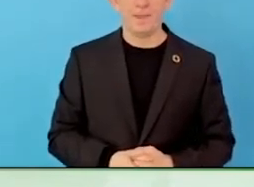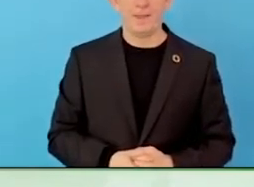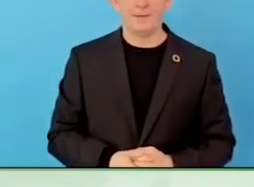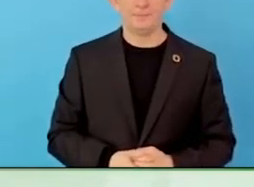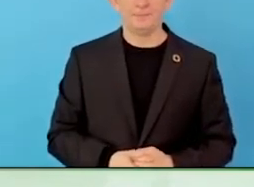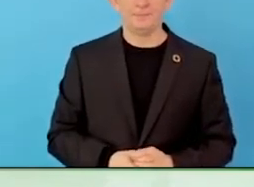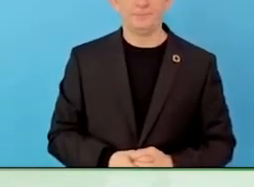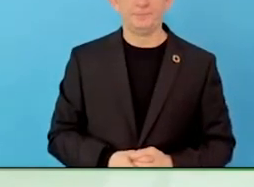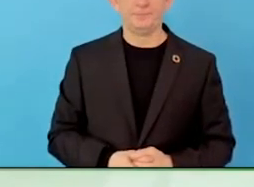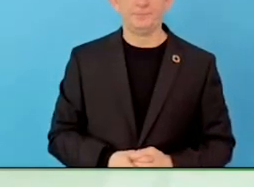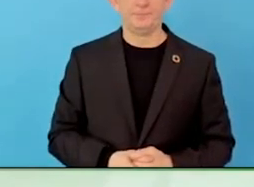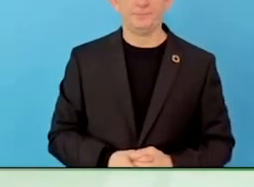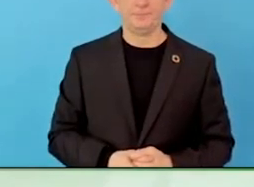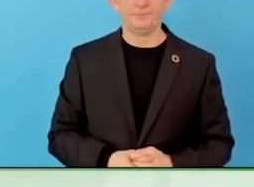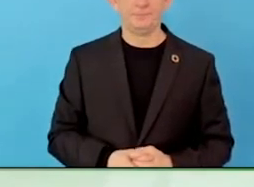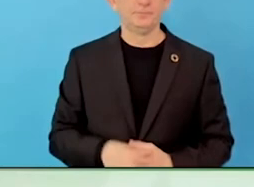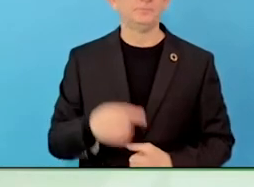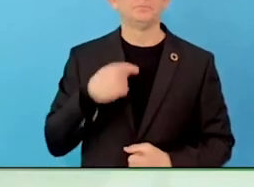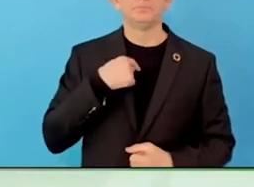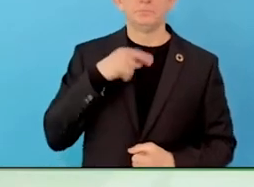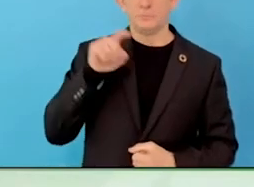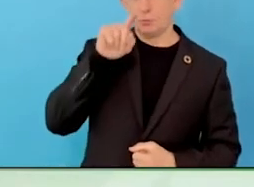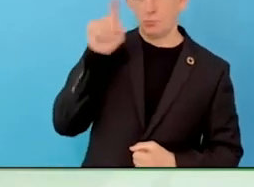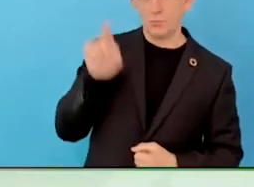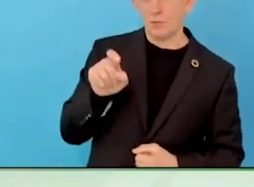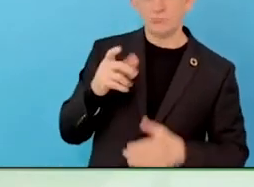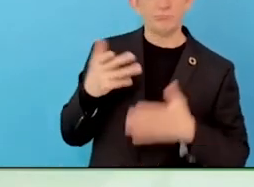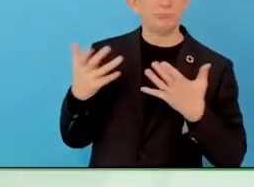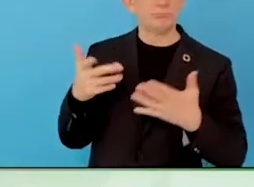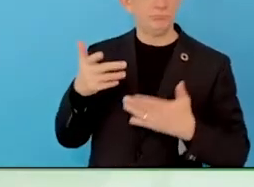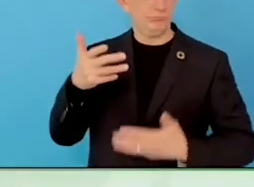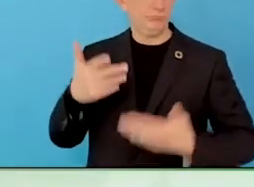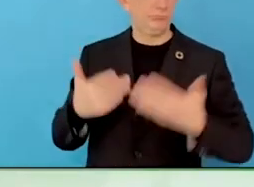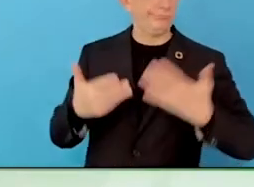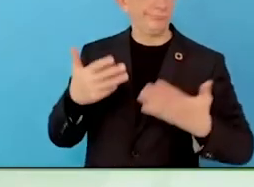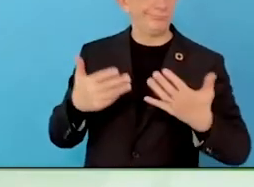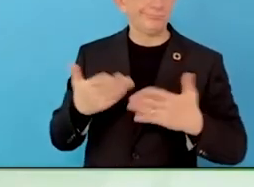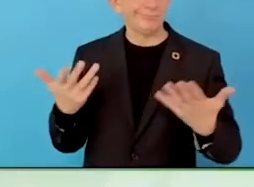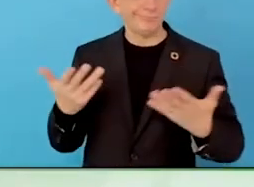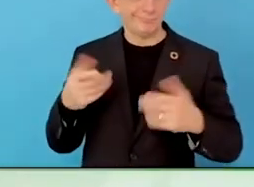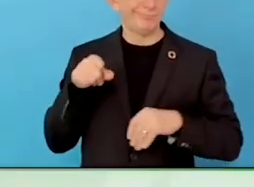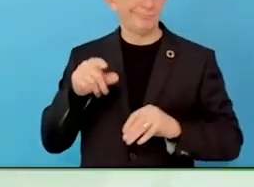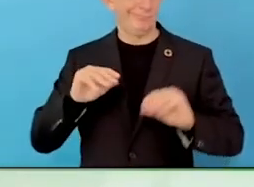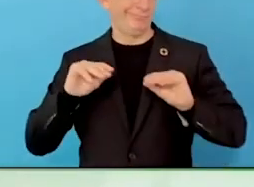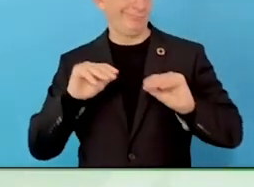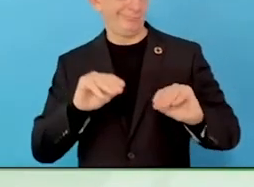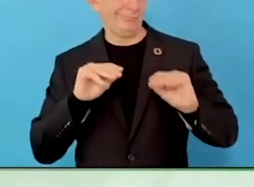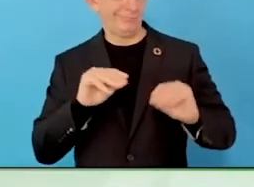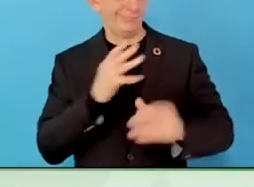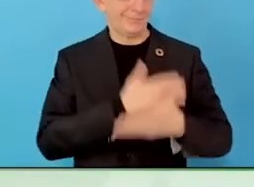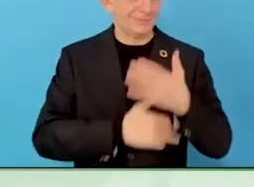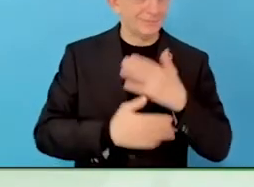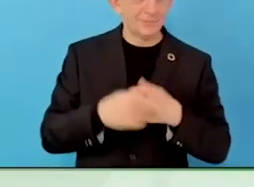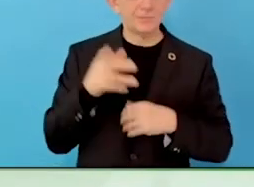They are not funded to do tracking. As far as they are concerned training matters, but all of us say